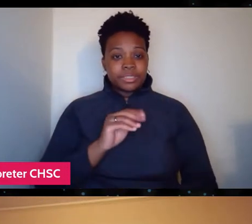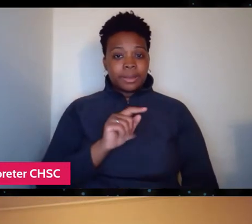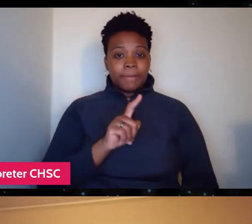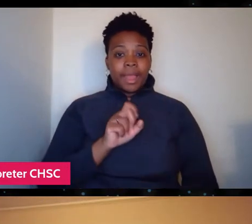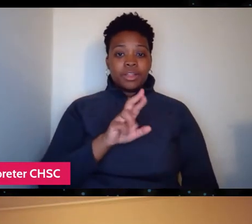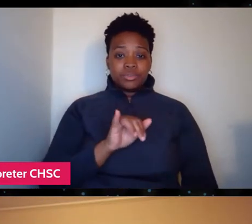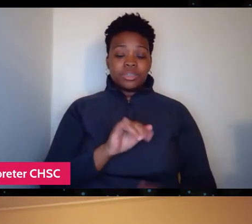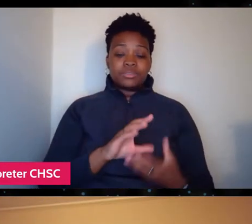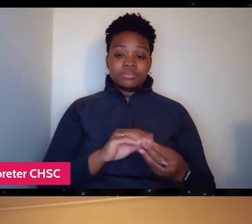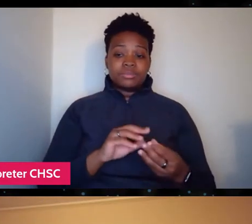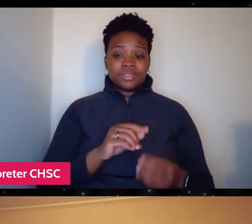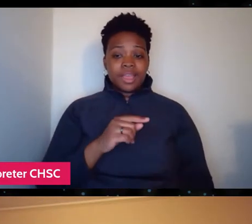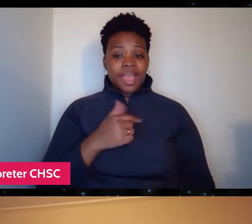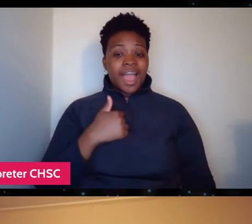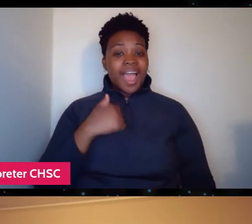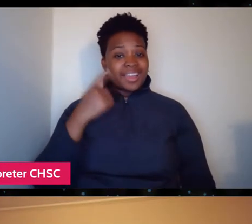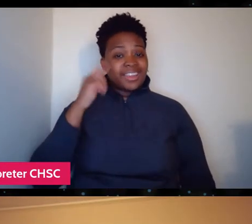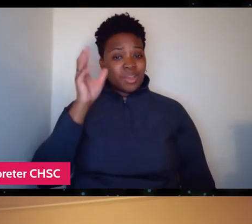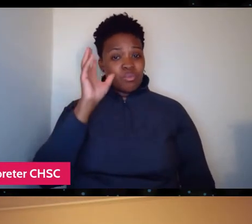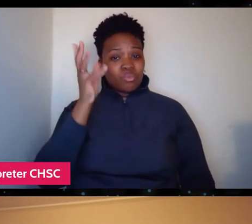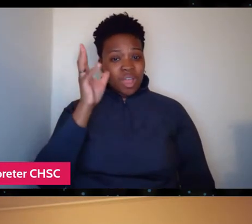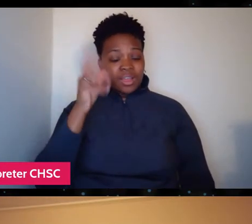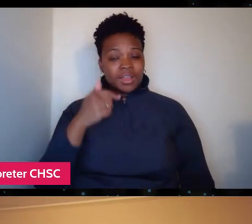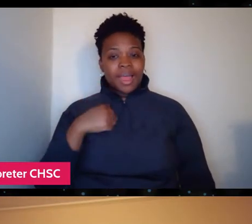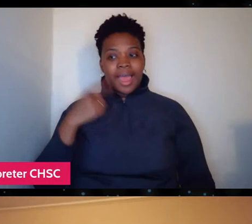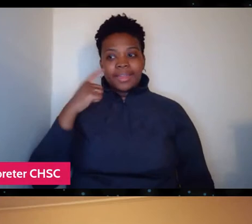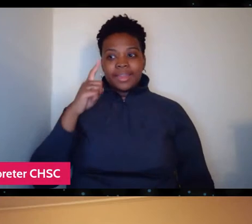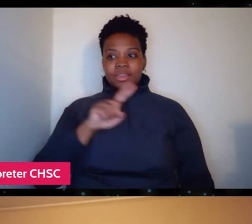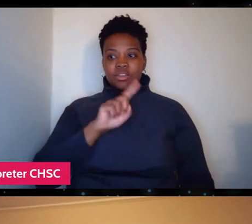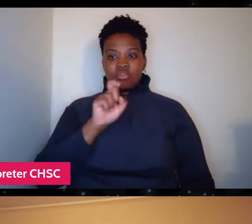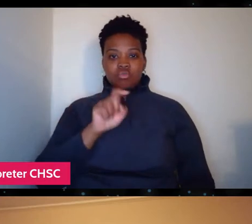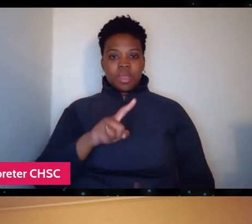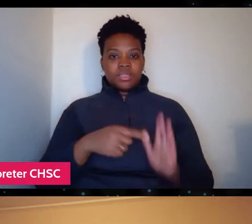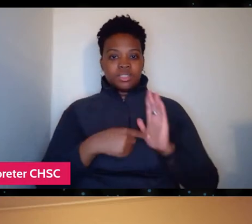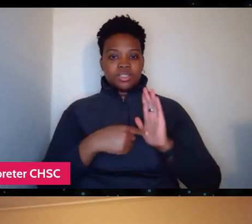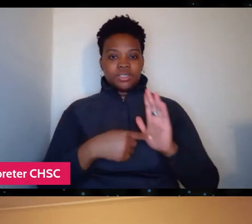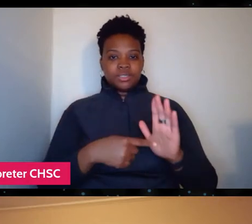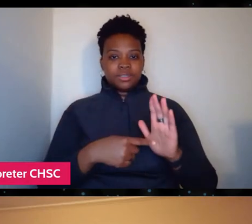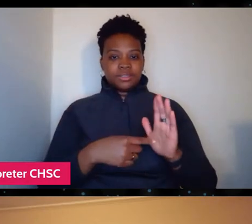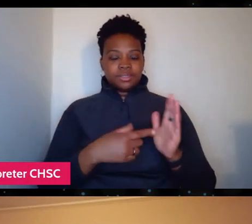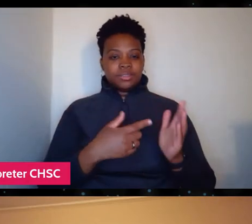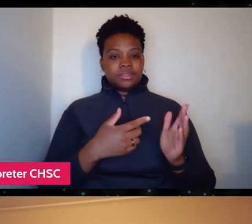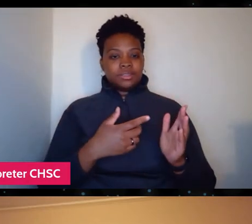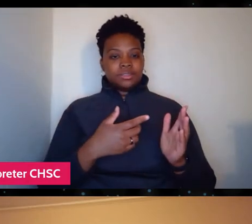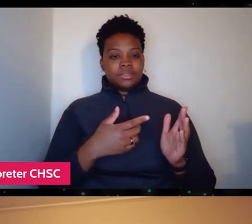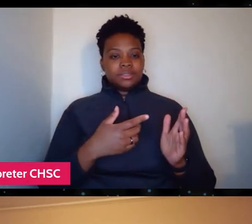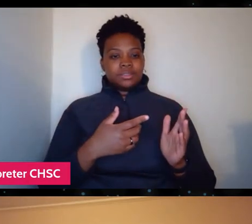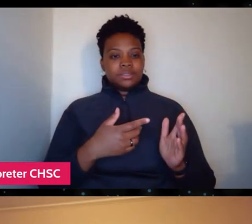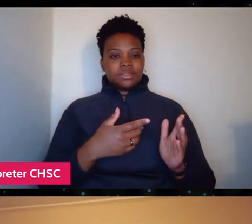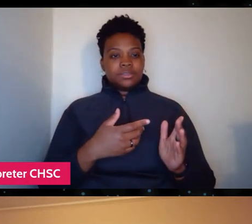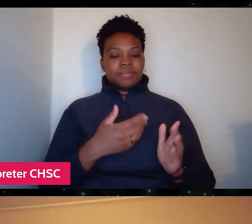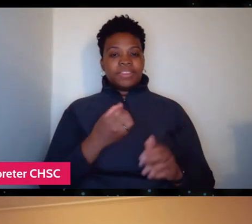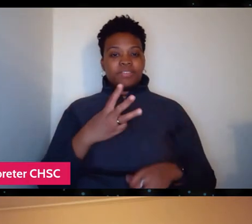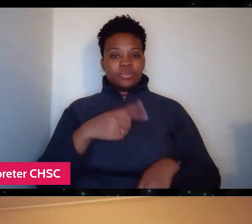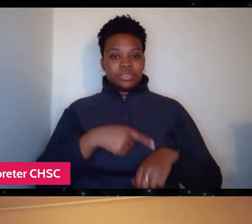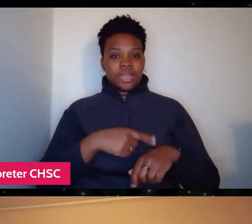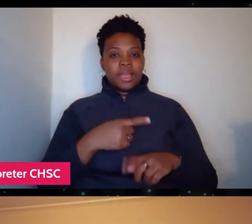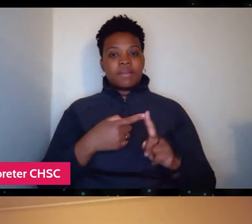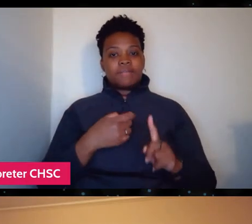And I think the question that is presented a couple of times within the film from Stan and from others